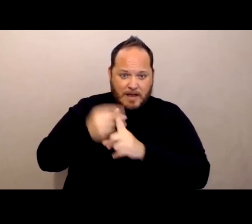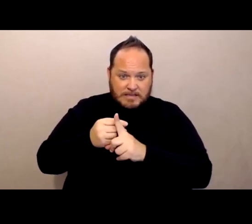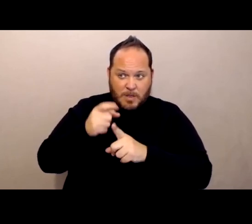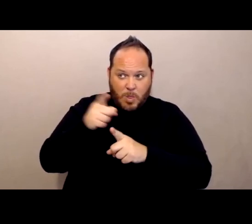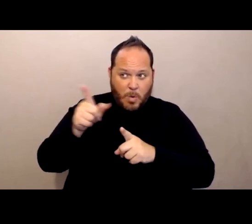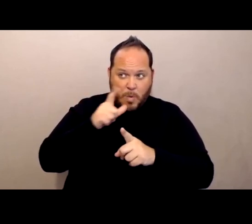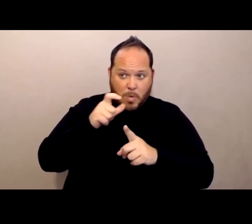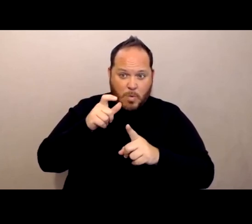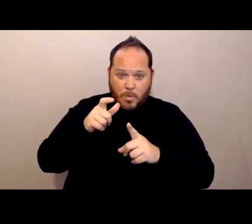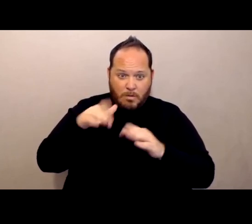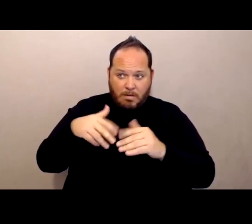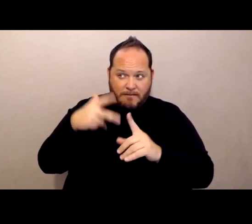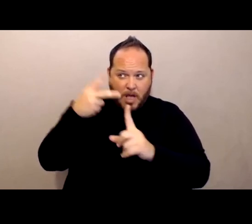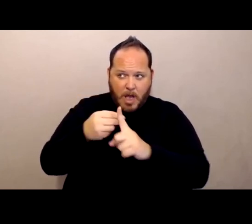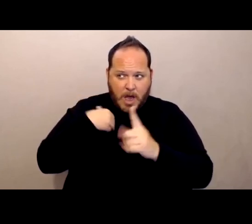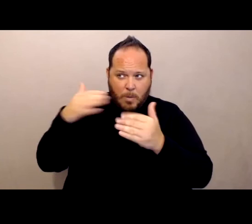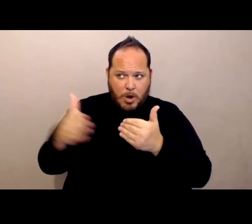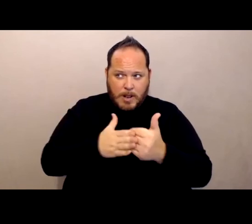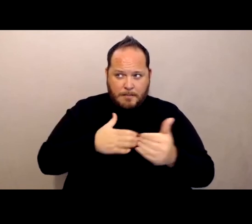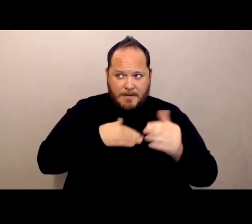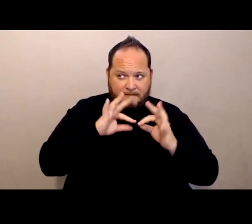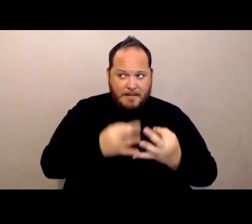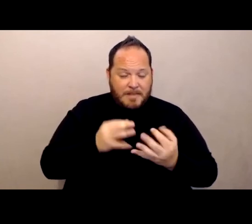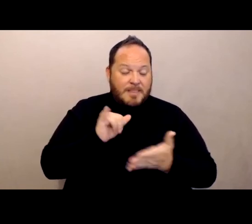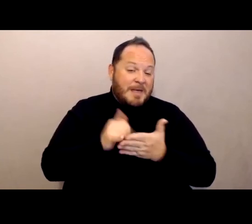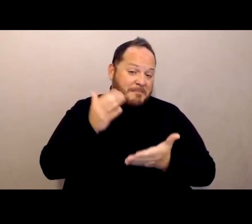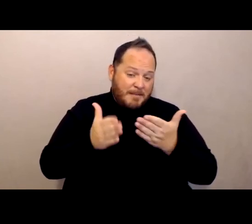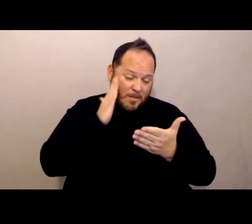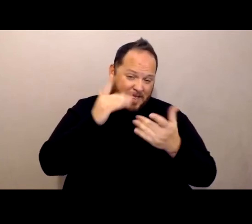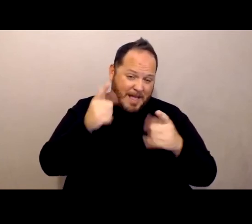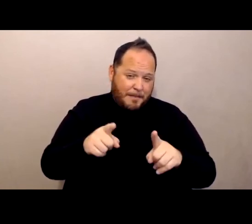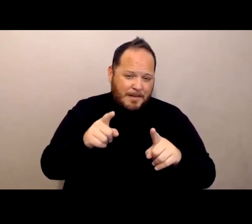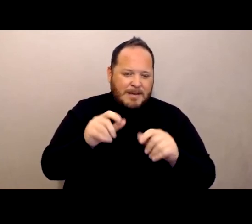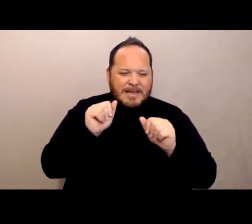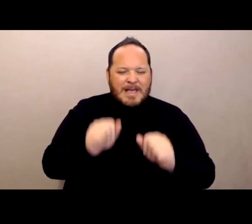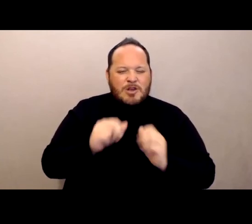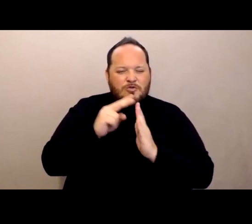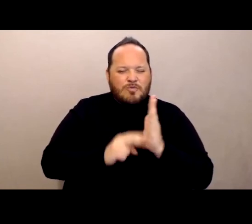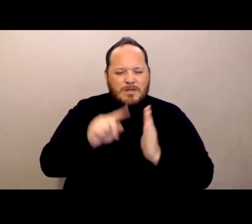So that may happen. Can you re read the question? So I make sure I got all of that.